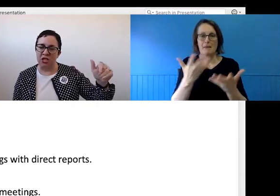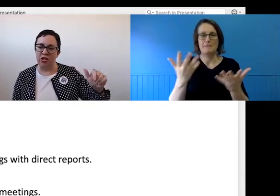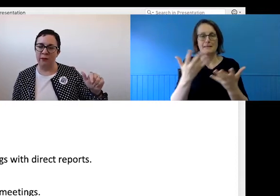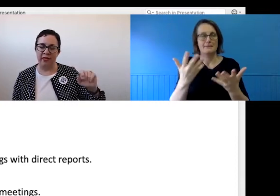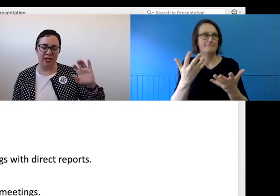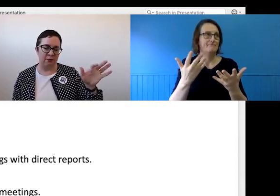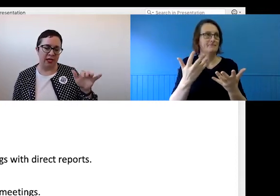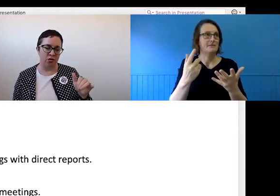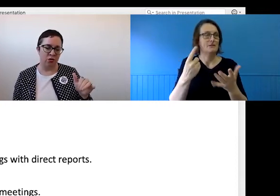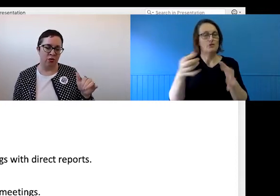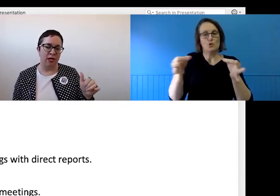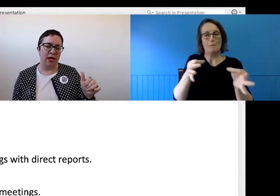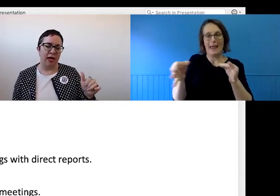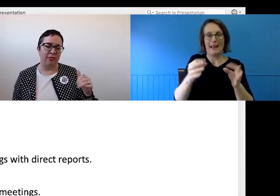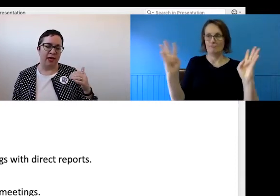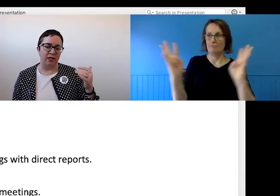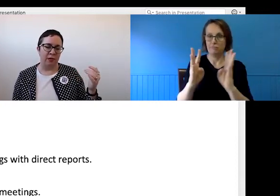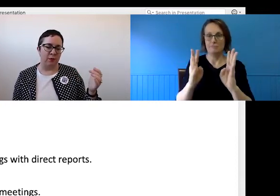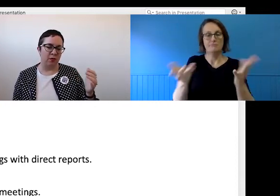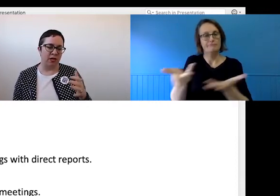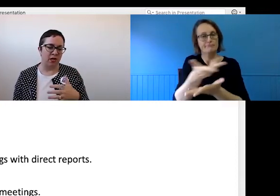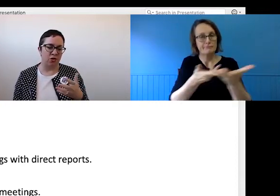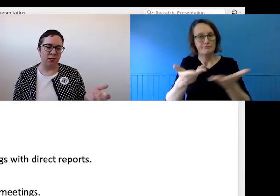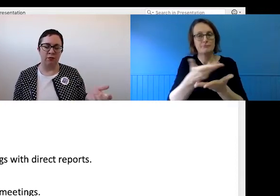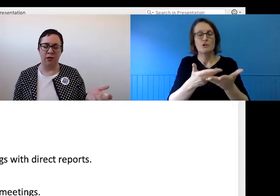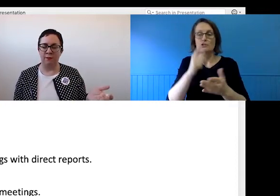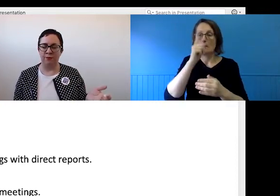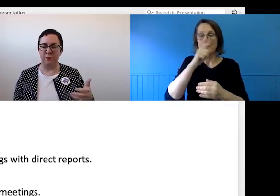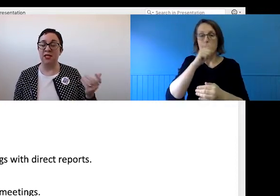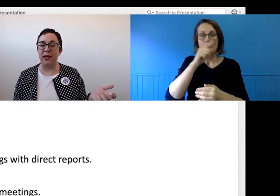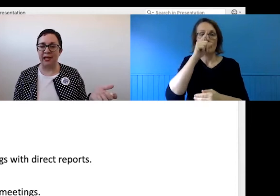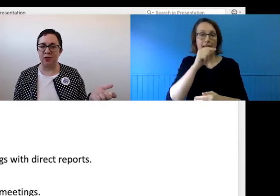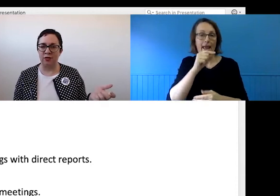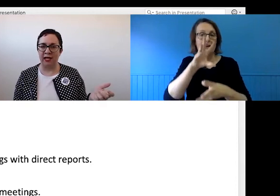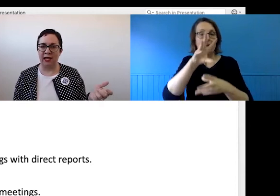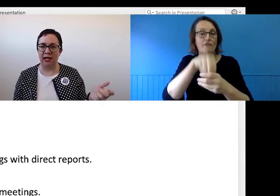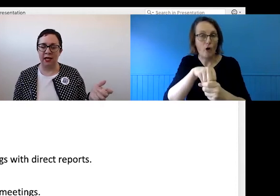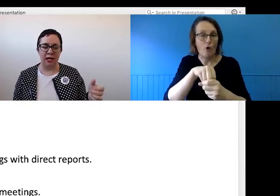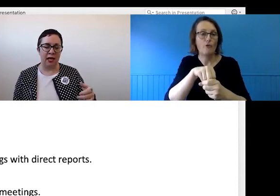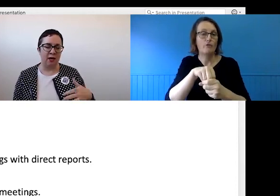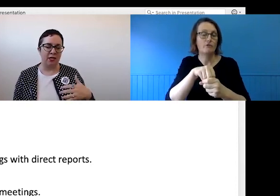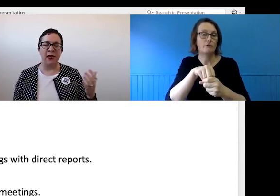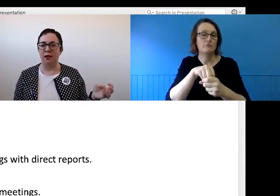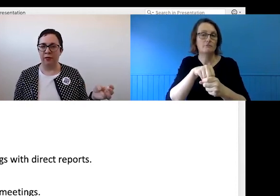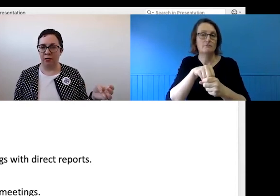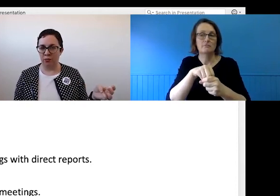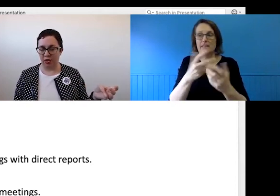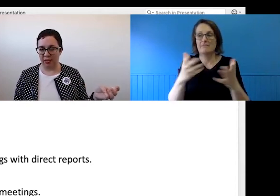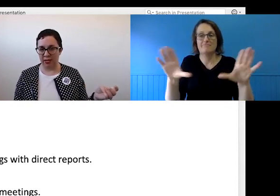and strategic about that to make sure that people can participate in those regularly depending on their working days.